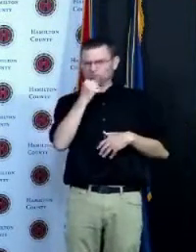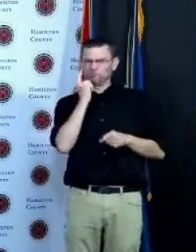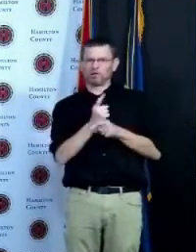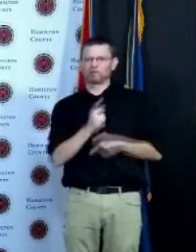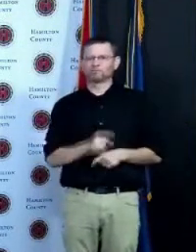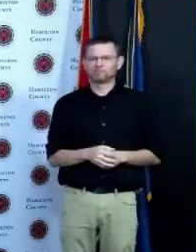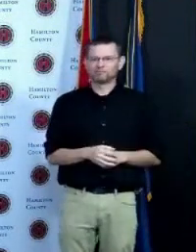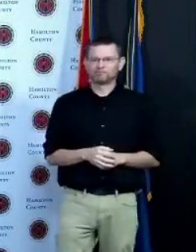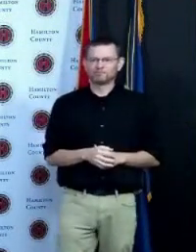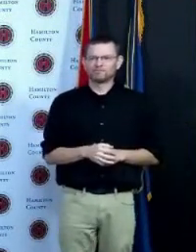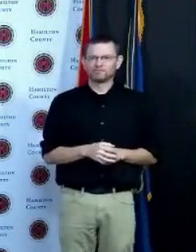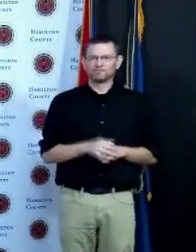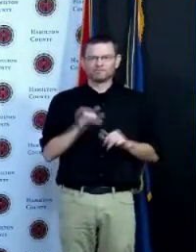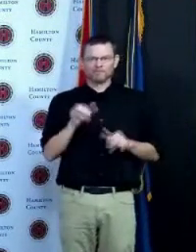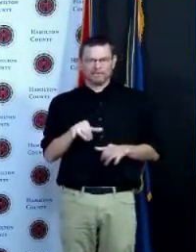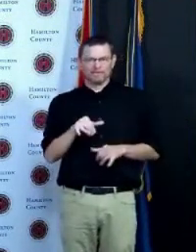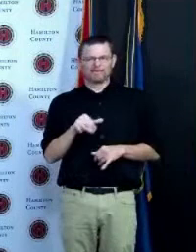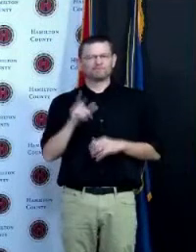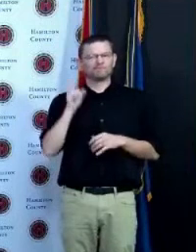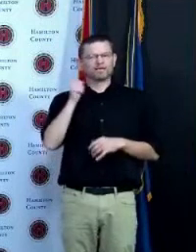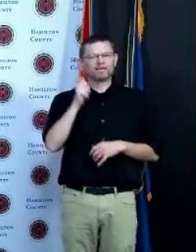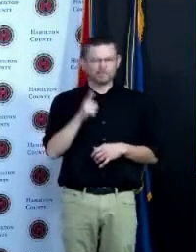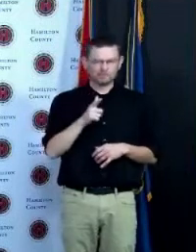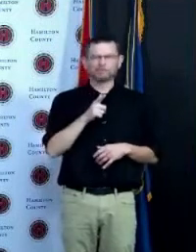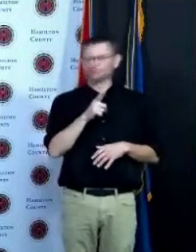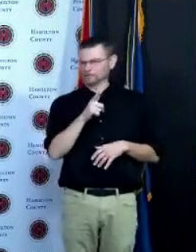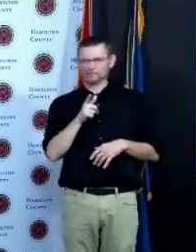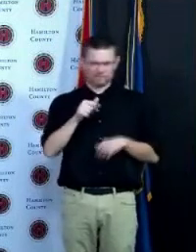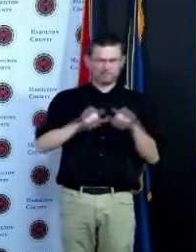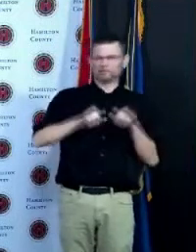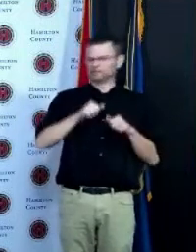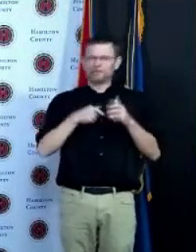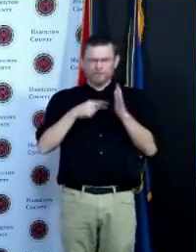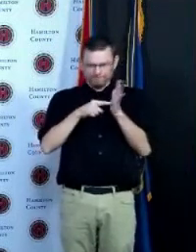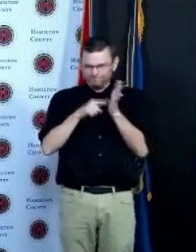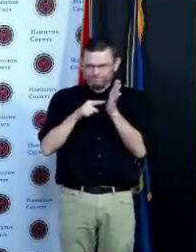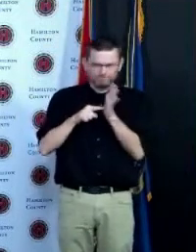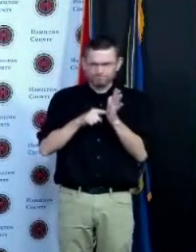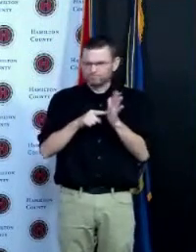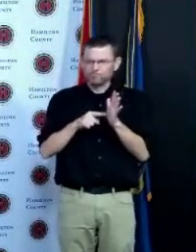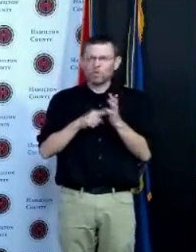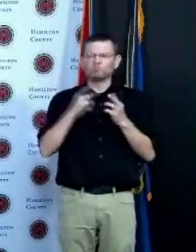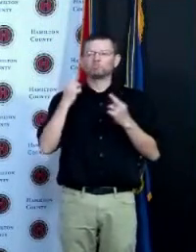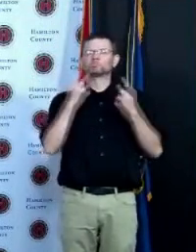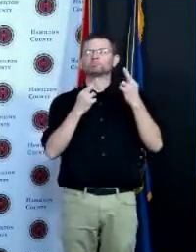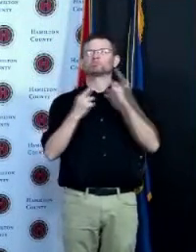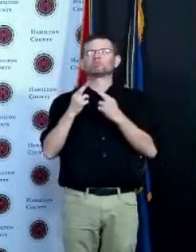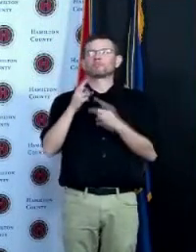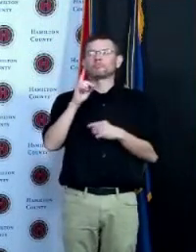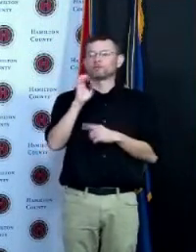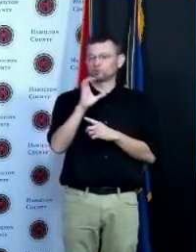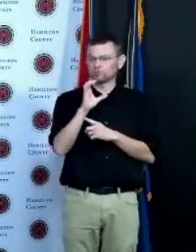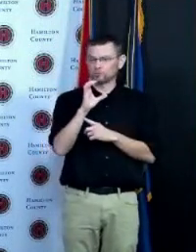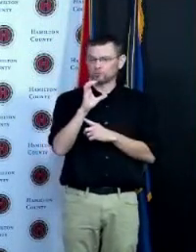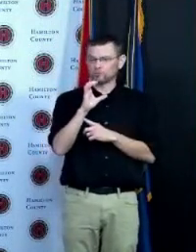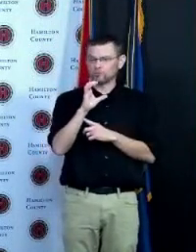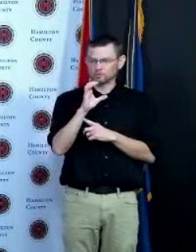looked at when I made the decision in December to get vaccinated I didn't rely upon the my